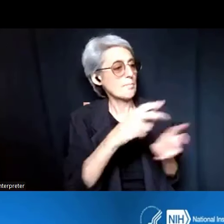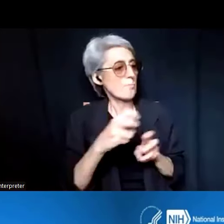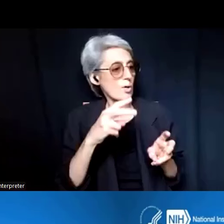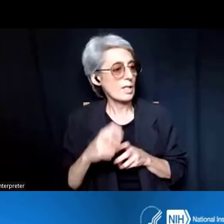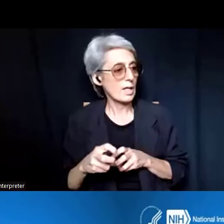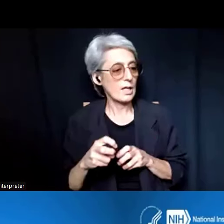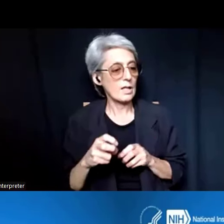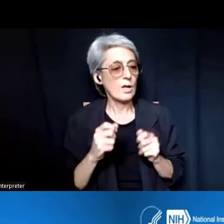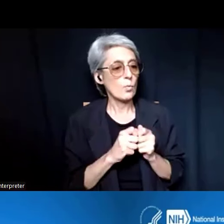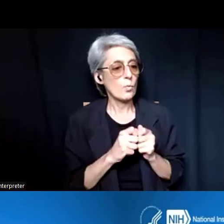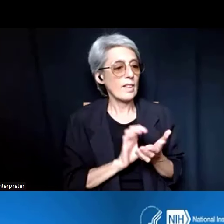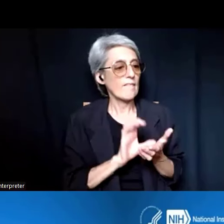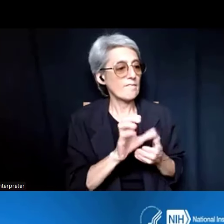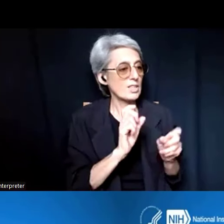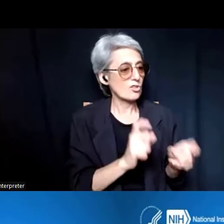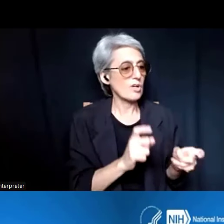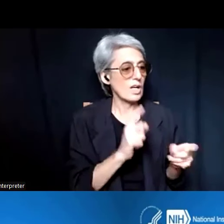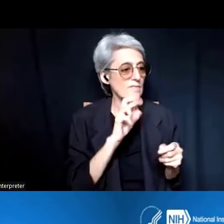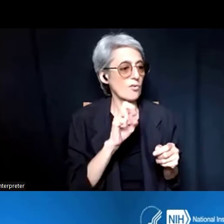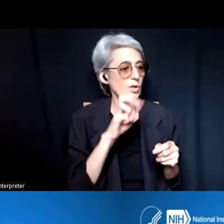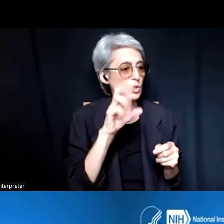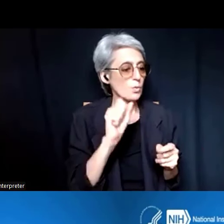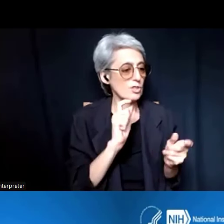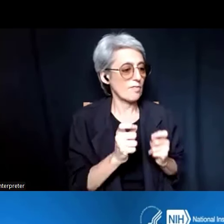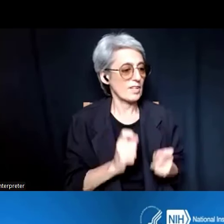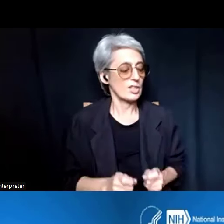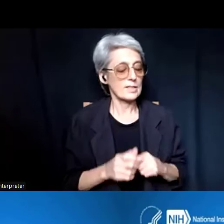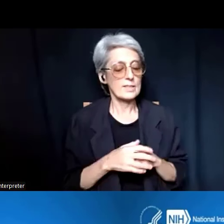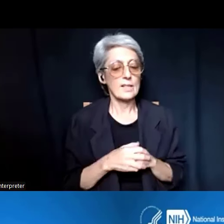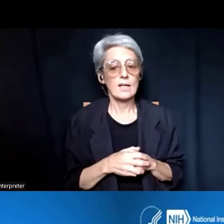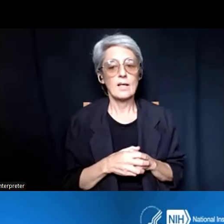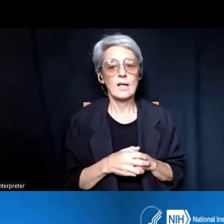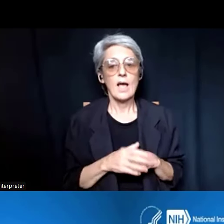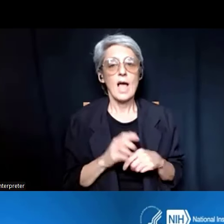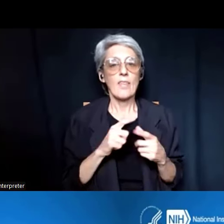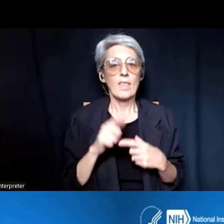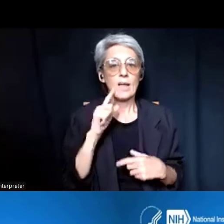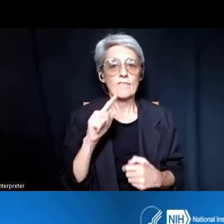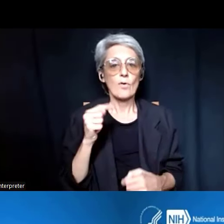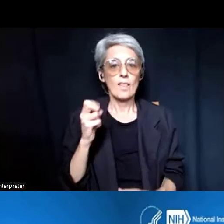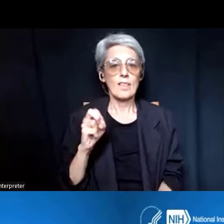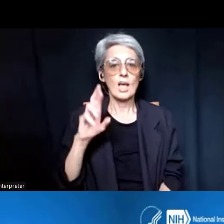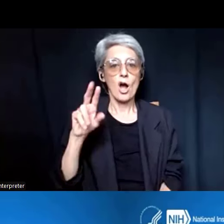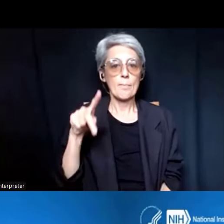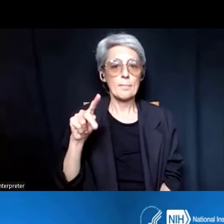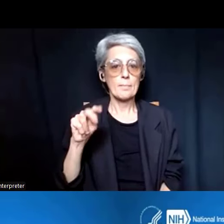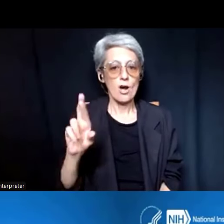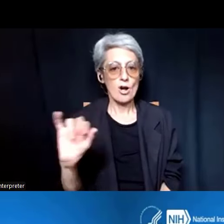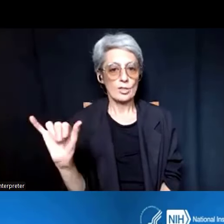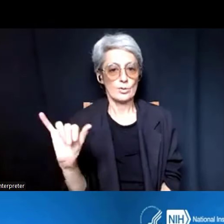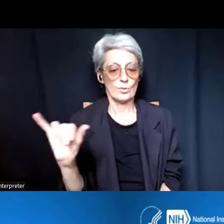for renewals revisions, and then for the RPPR as well. So, things like that, just keep an eye out.